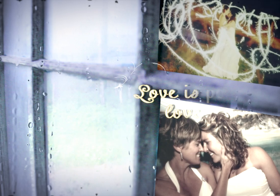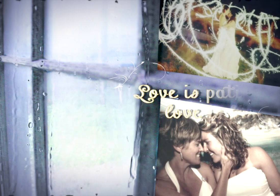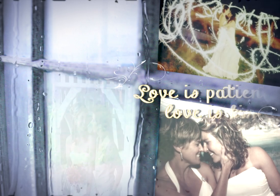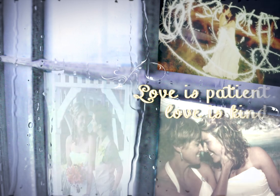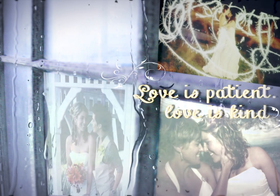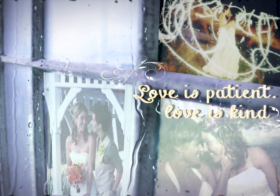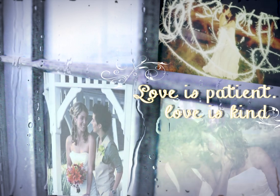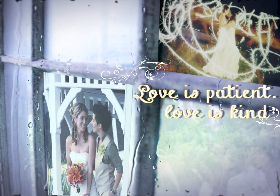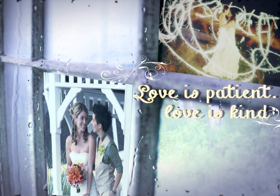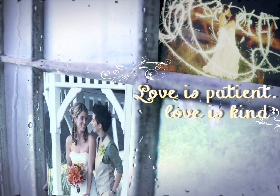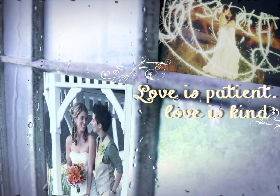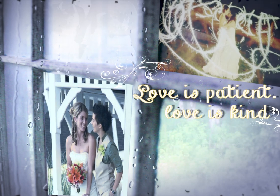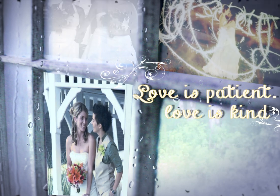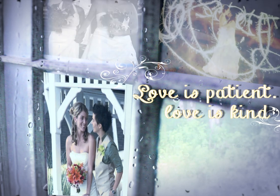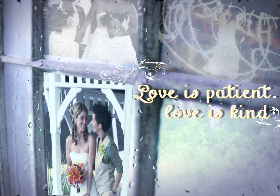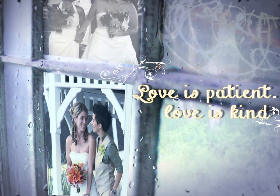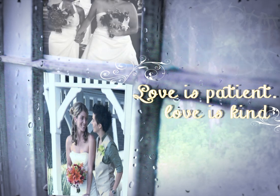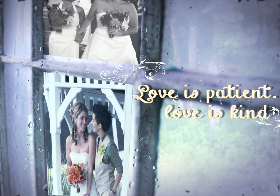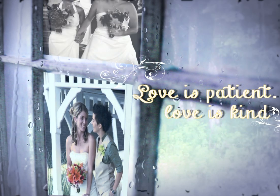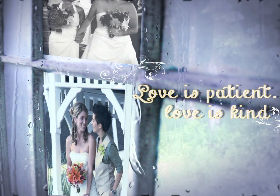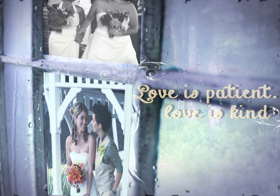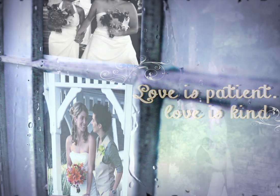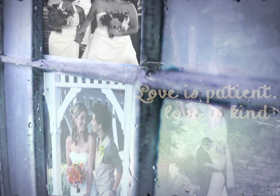Love is patient